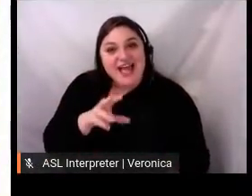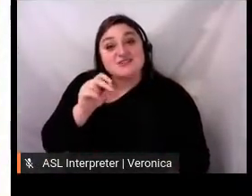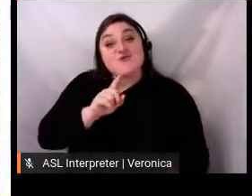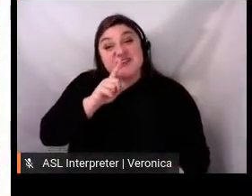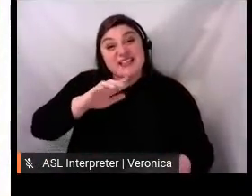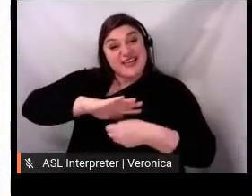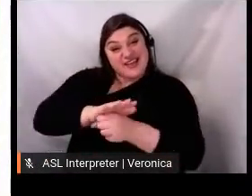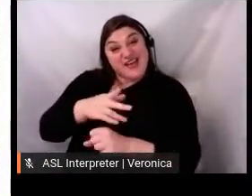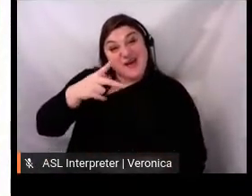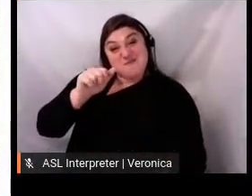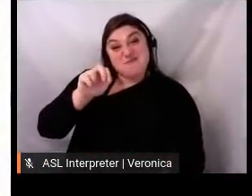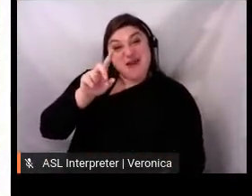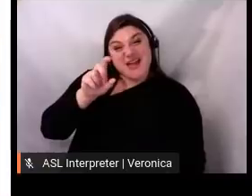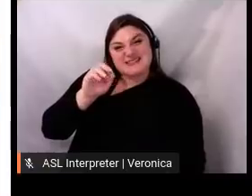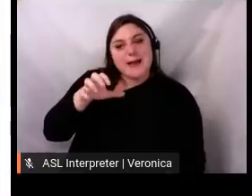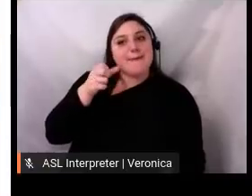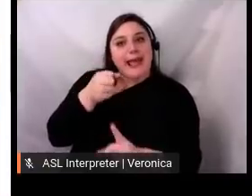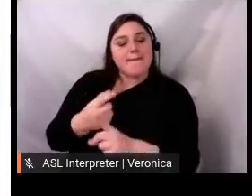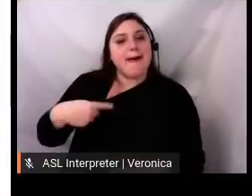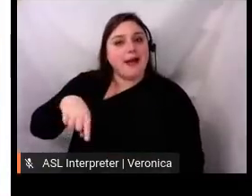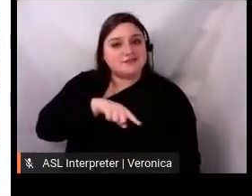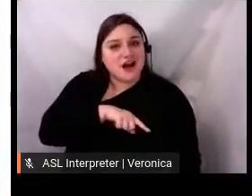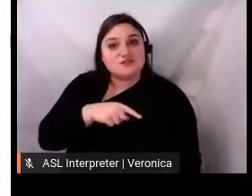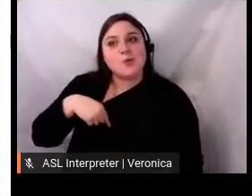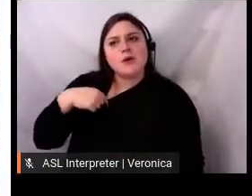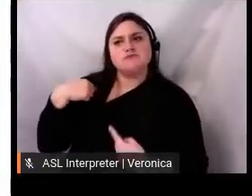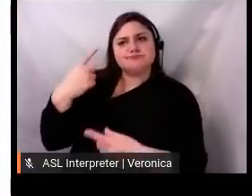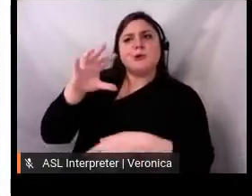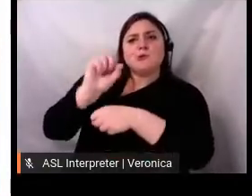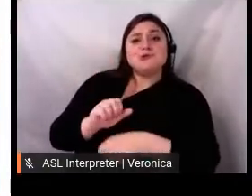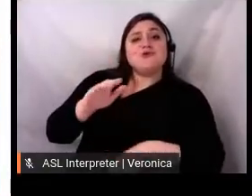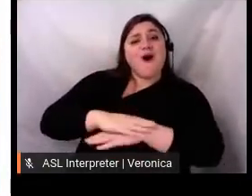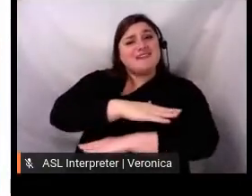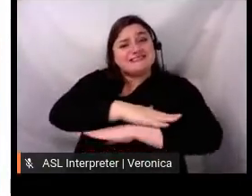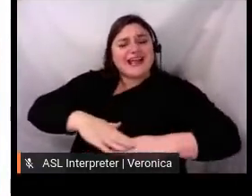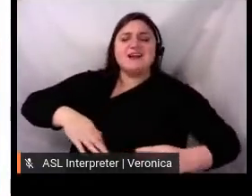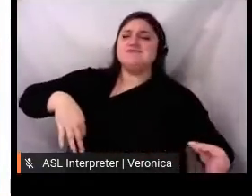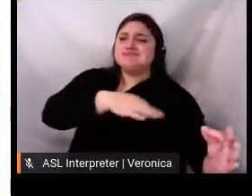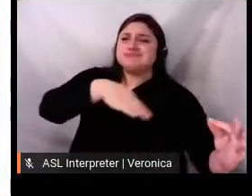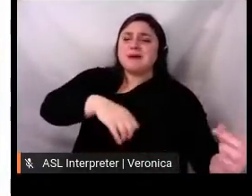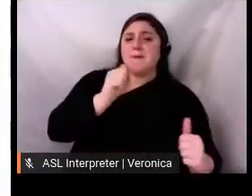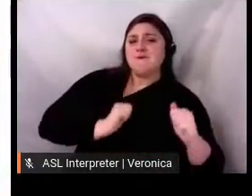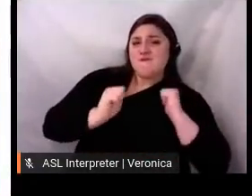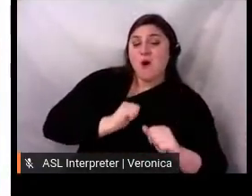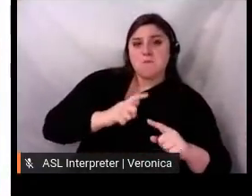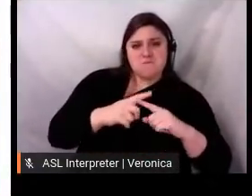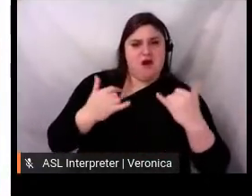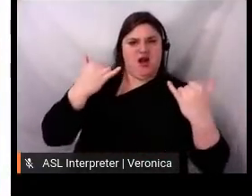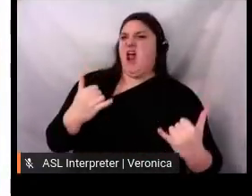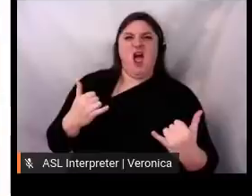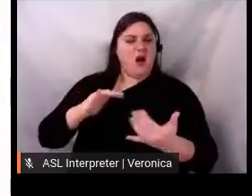media. The entire organization jumped in with ideas on how to connect with our community online, and to be honest, it was all a little